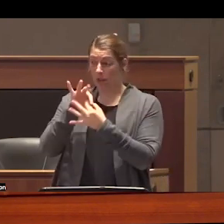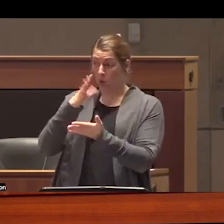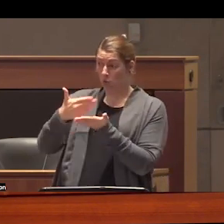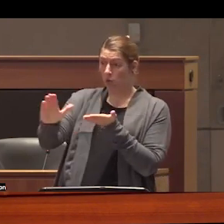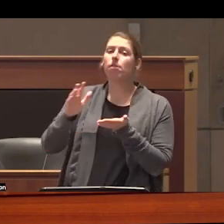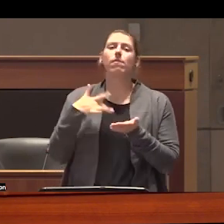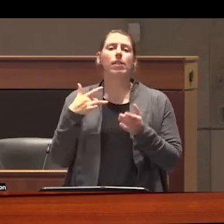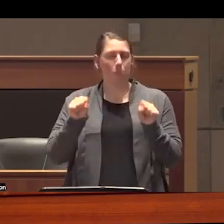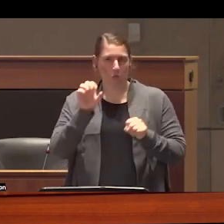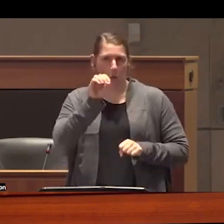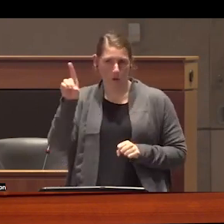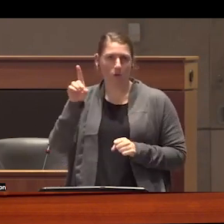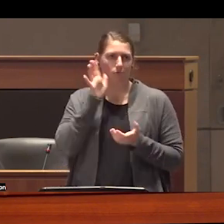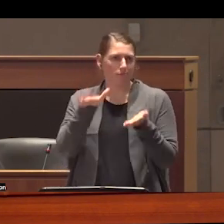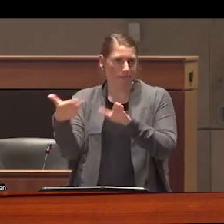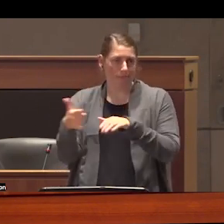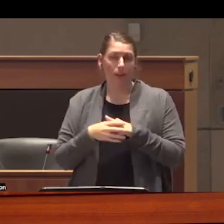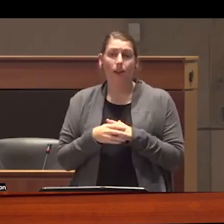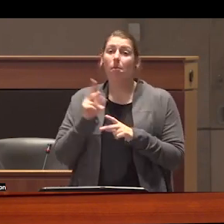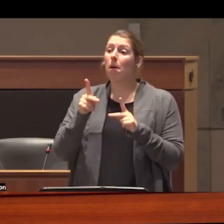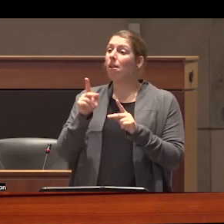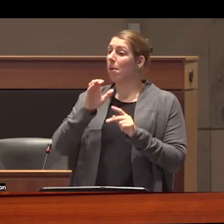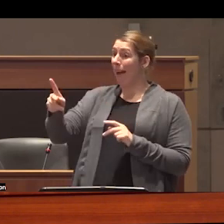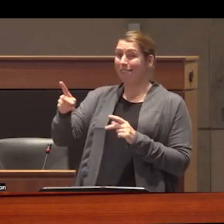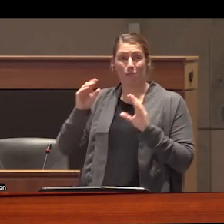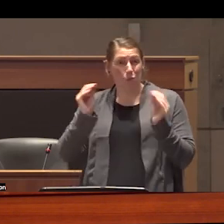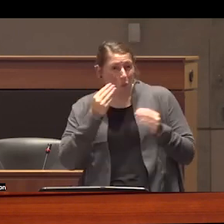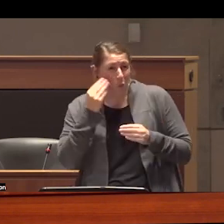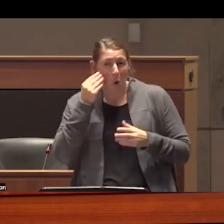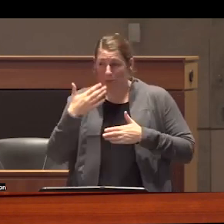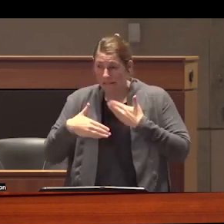overdose especially when people are released right back into homelessness and the same unsupported